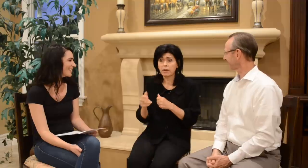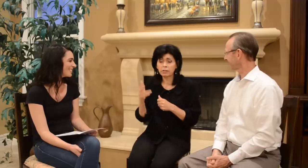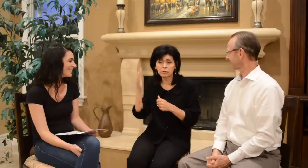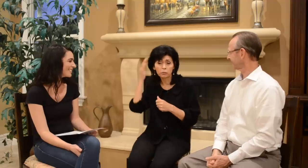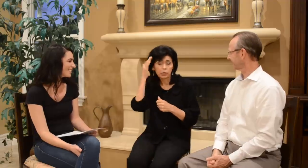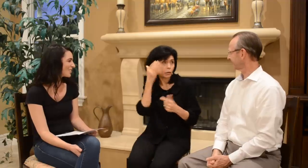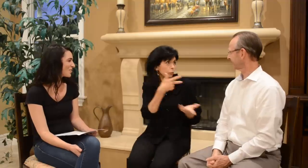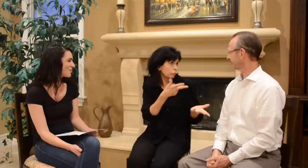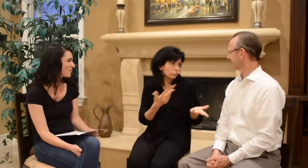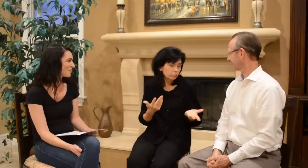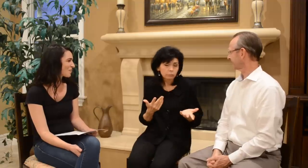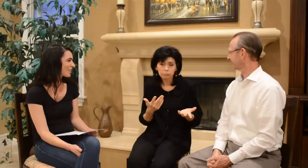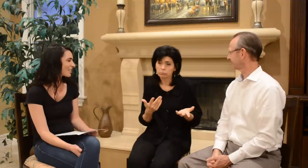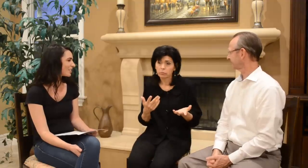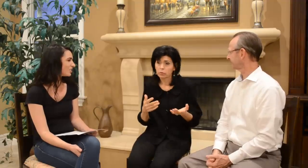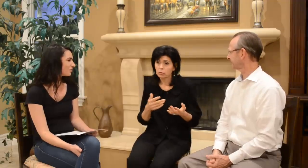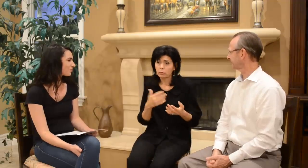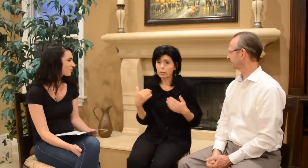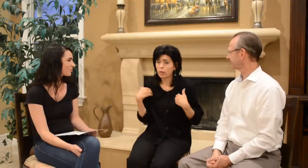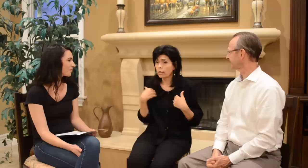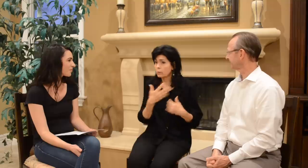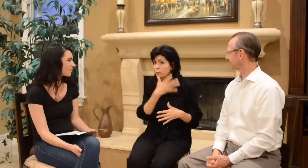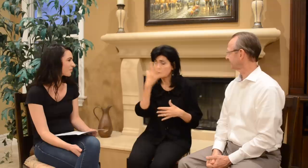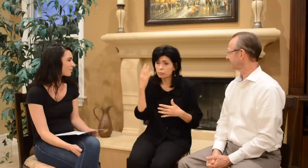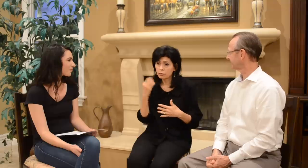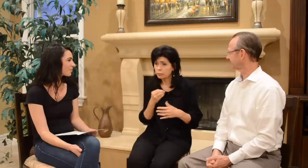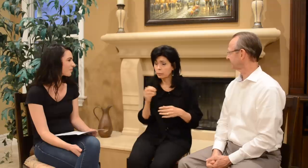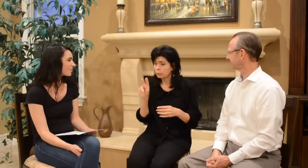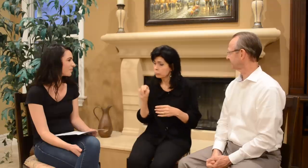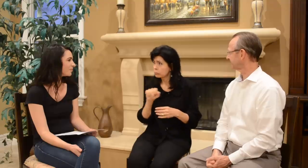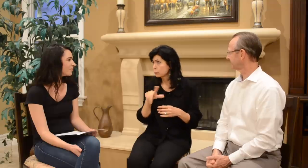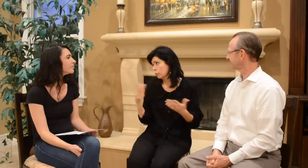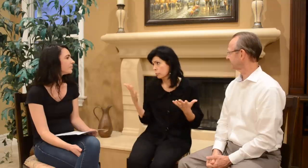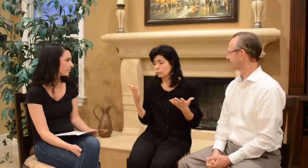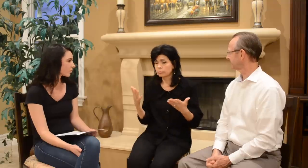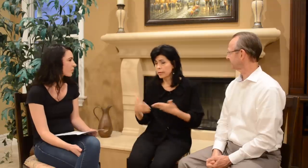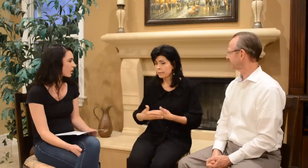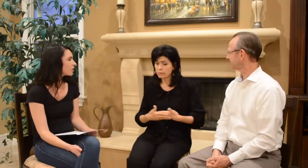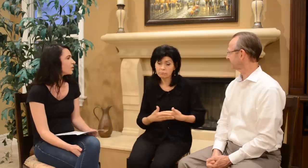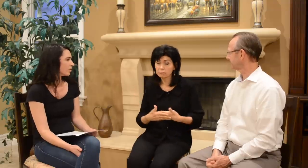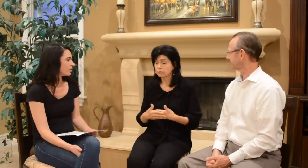As far as we knew, we had a beautiful normal baby